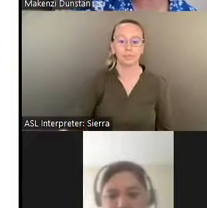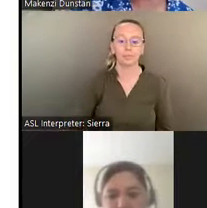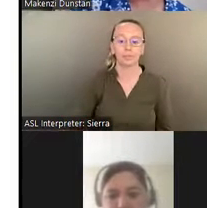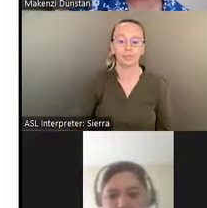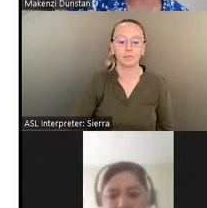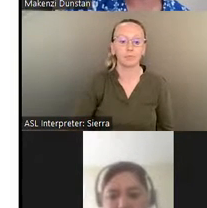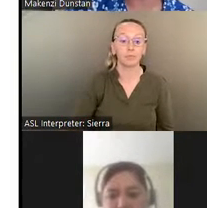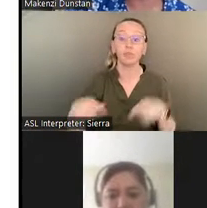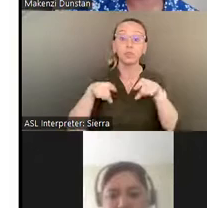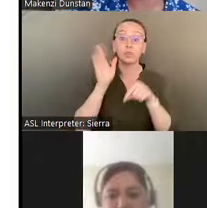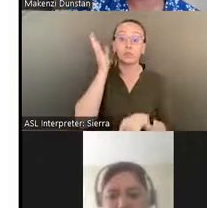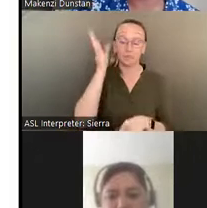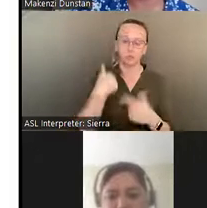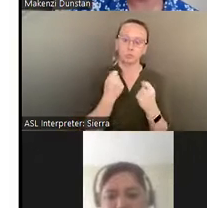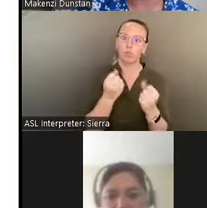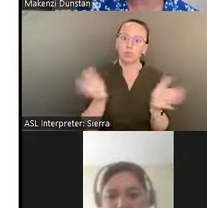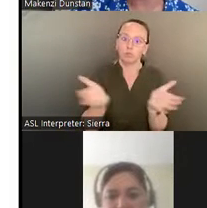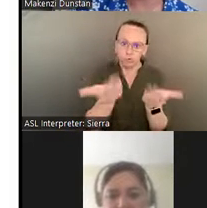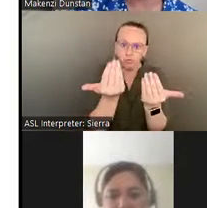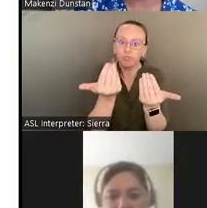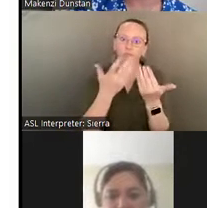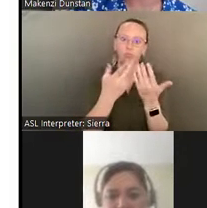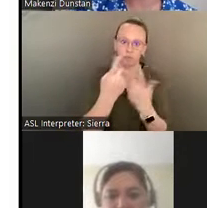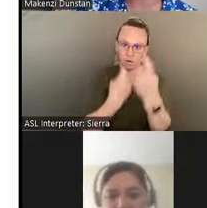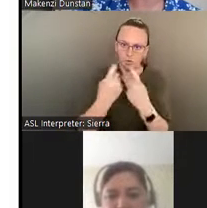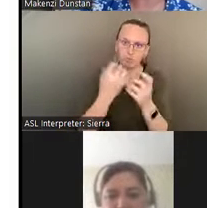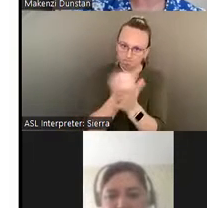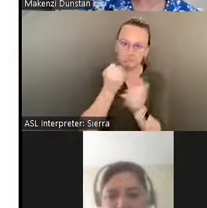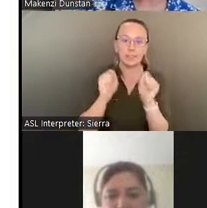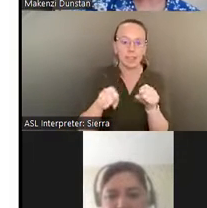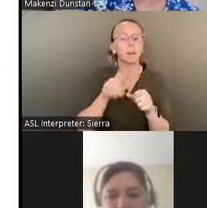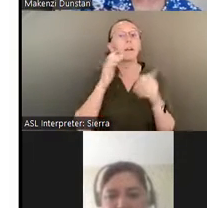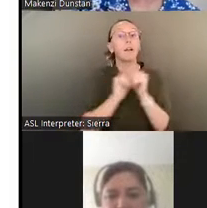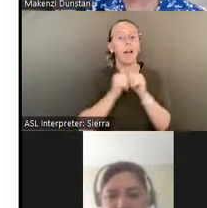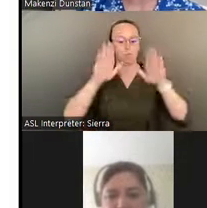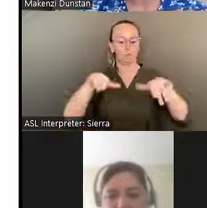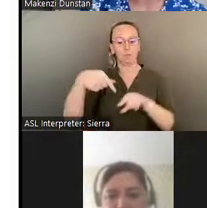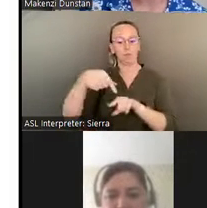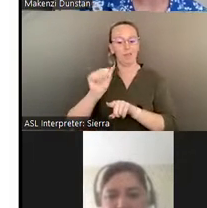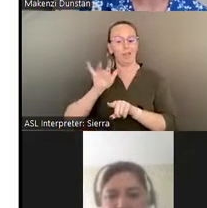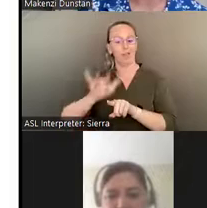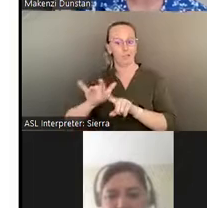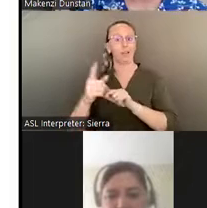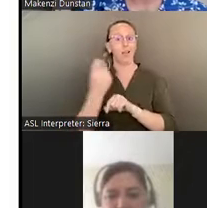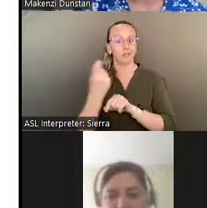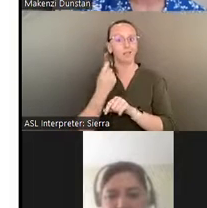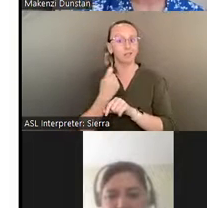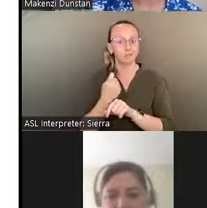You can send your questions to us through the Q&A Box, and we will answer as many as we can at the end of today's presentation.